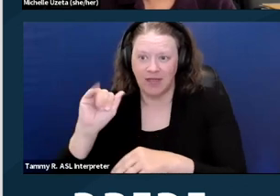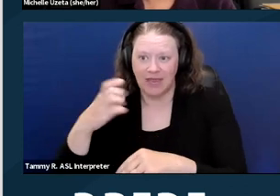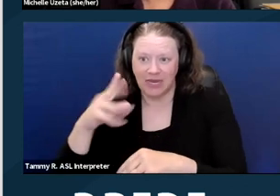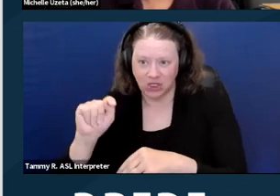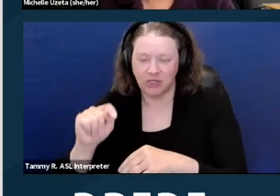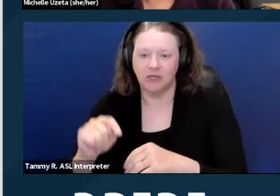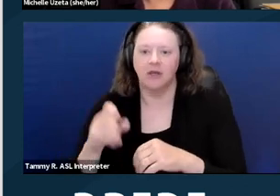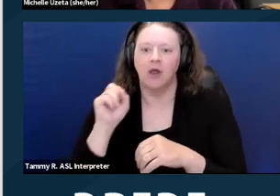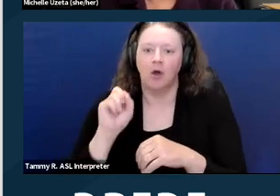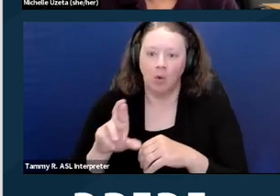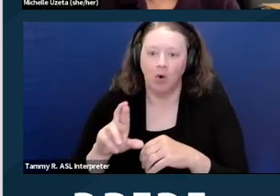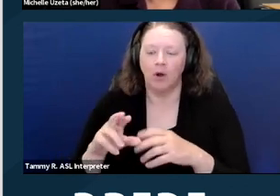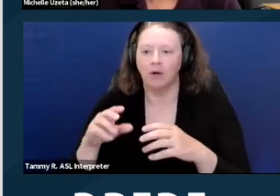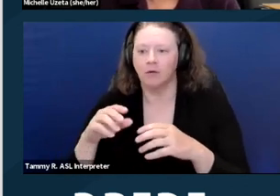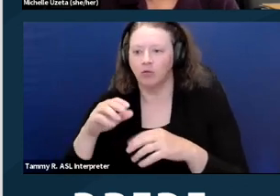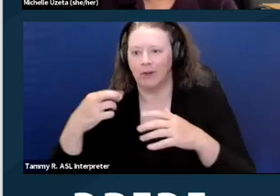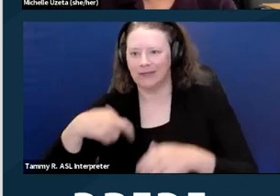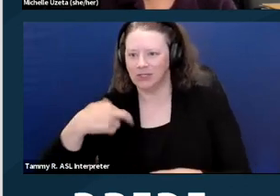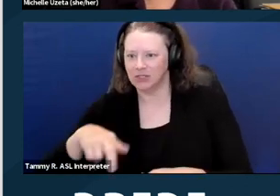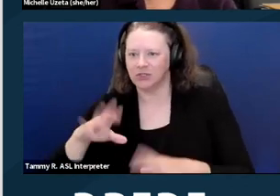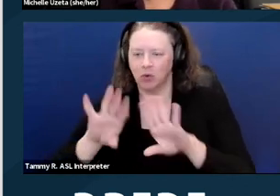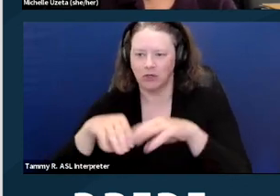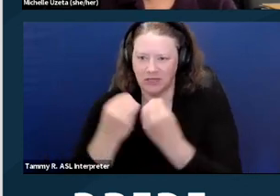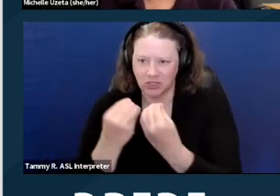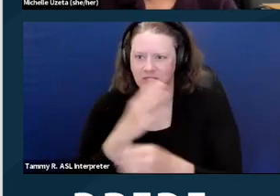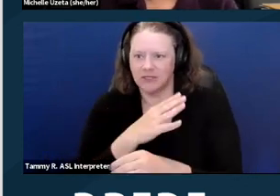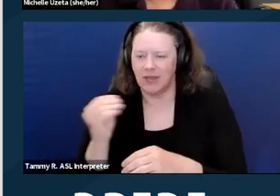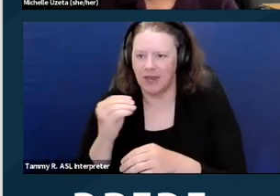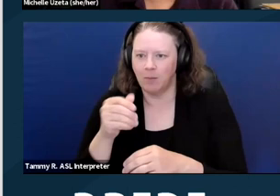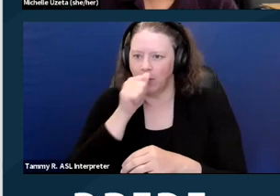and private clubs that limit their occupancy to members.